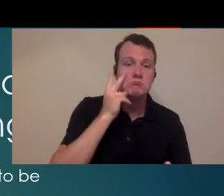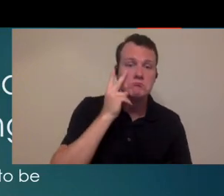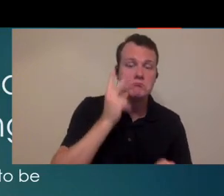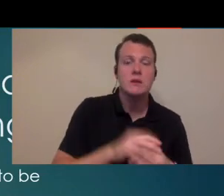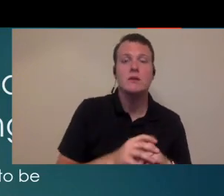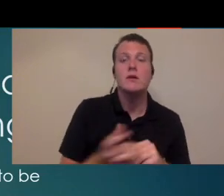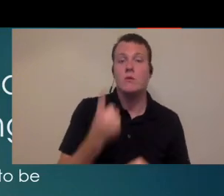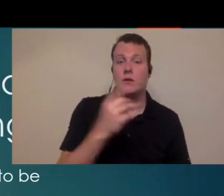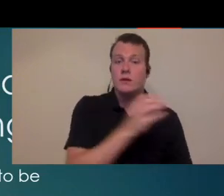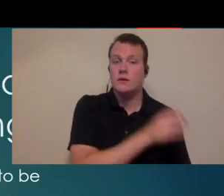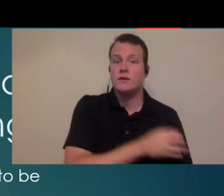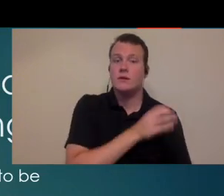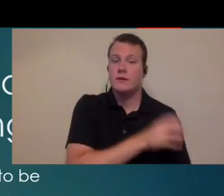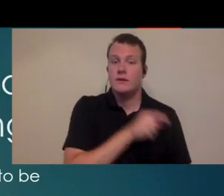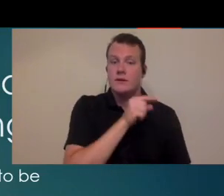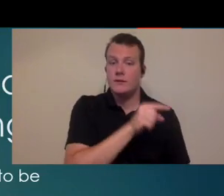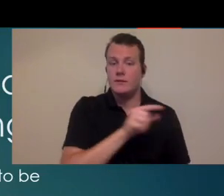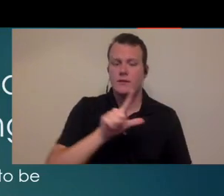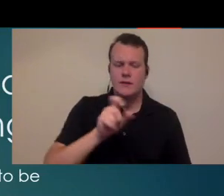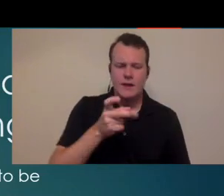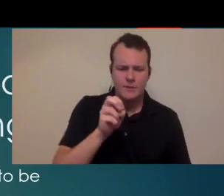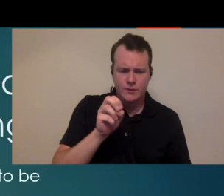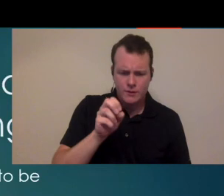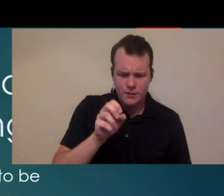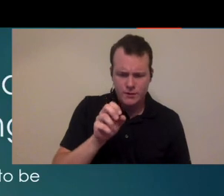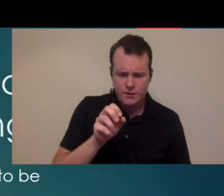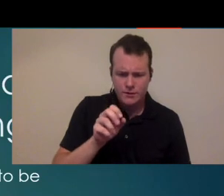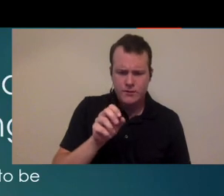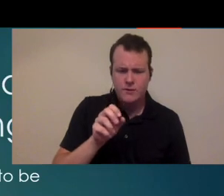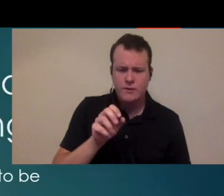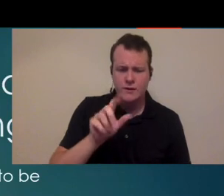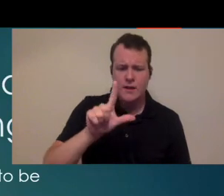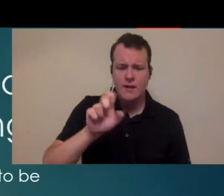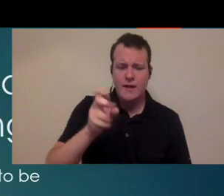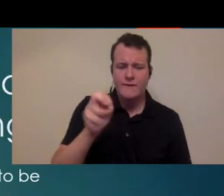so we have one clinic that is in Leavenworth Kansas which is a huge